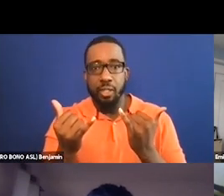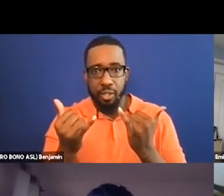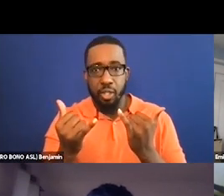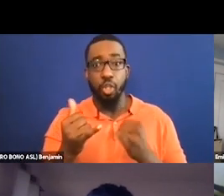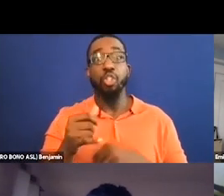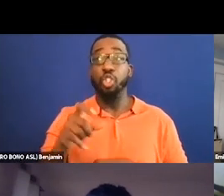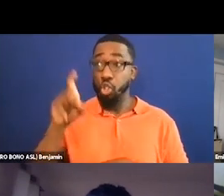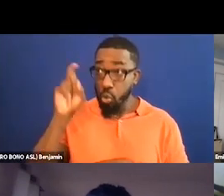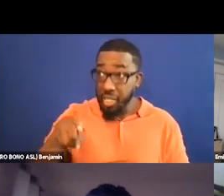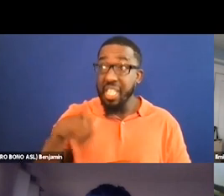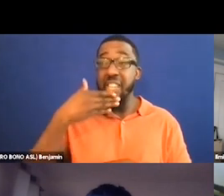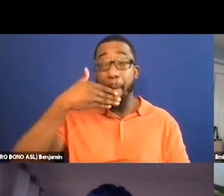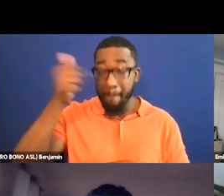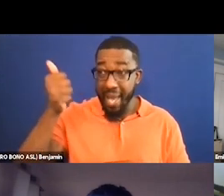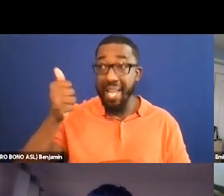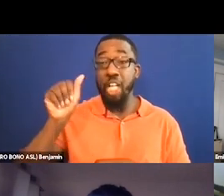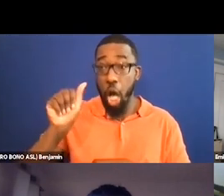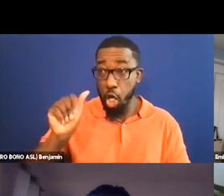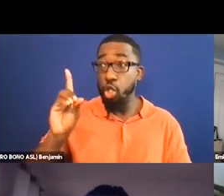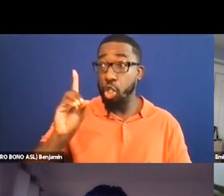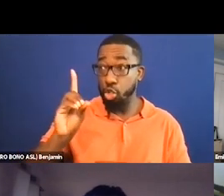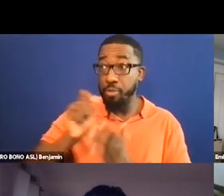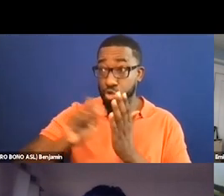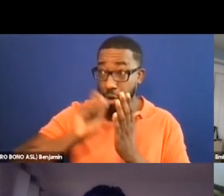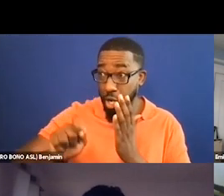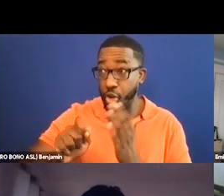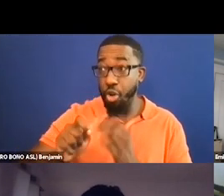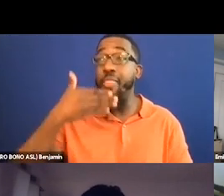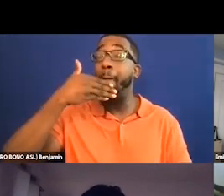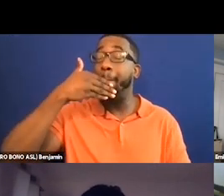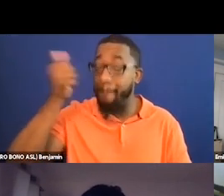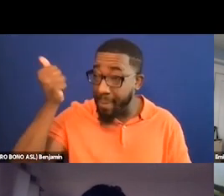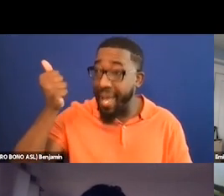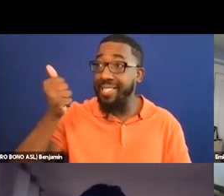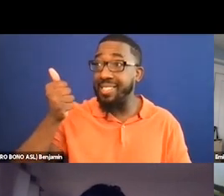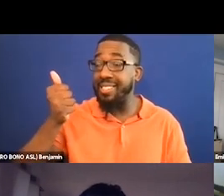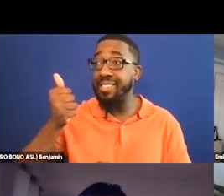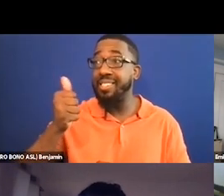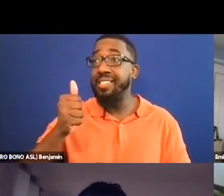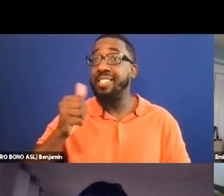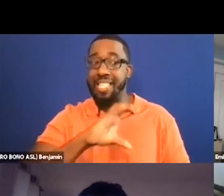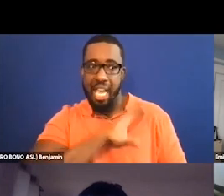best voice actor or voice actors to match the tone. And sometimes thinking outside the box about what it